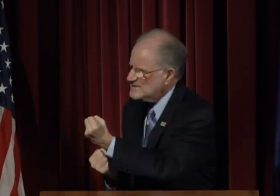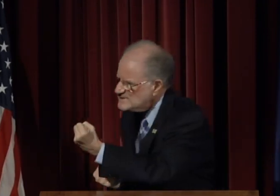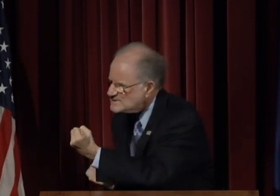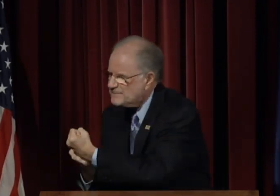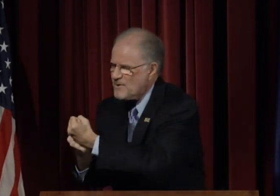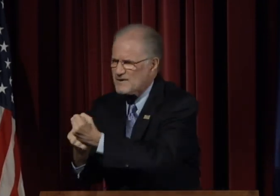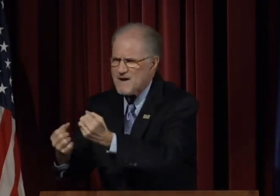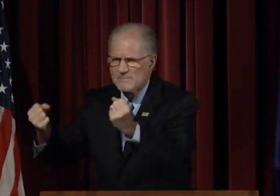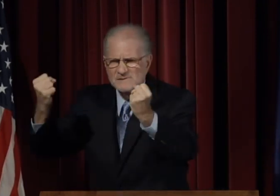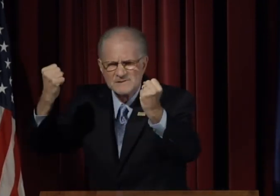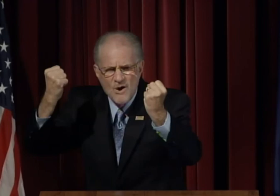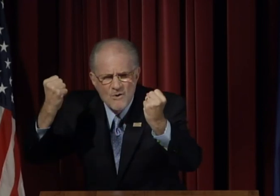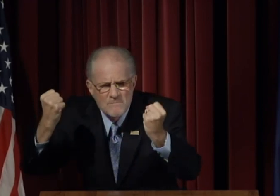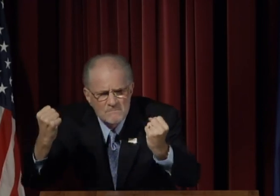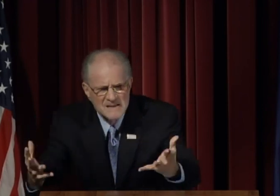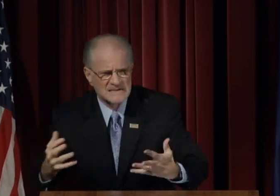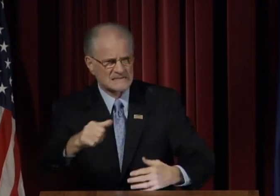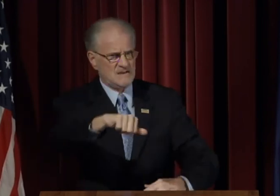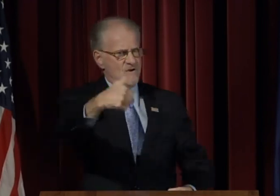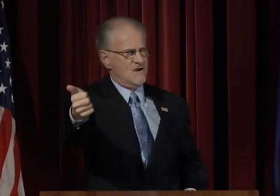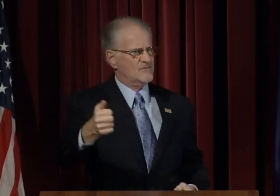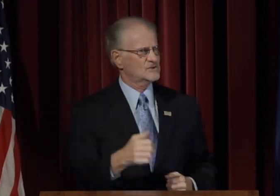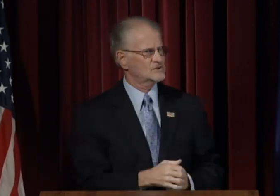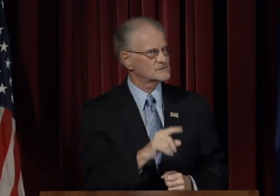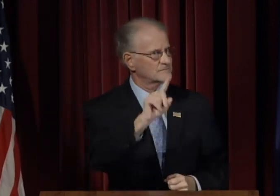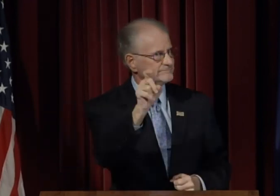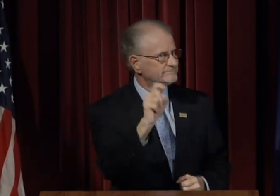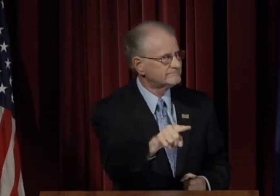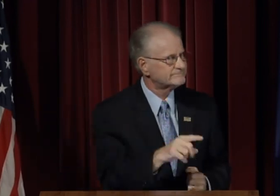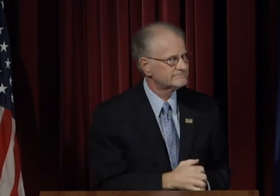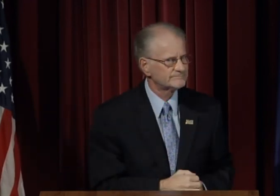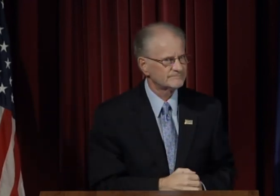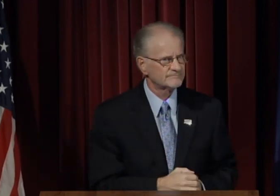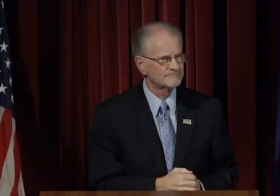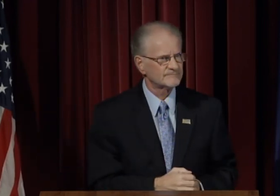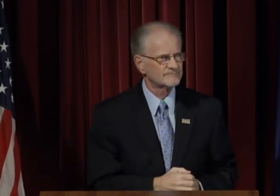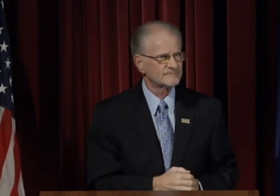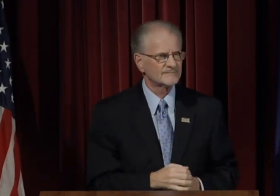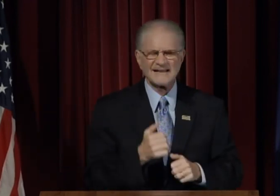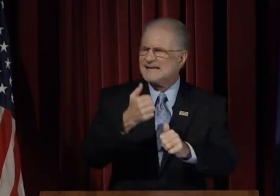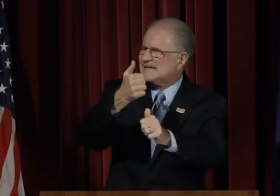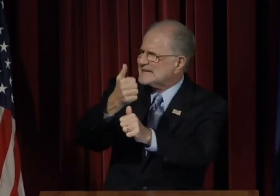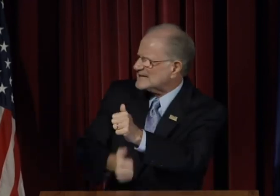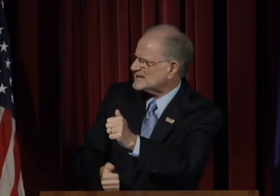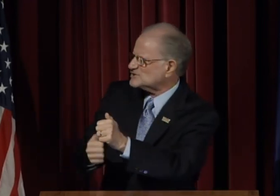because of support from so many others?